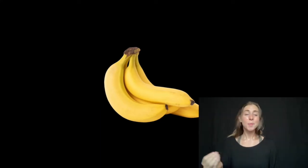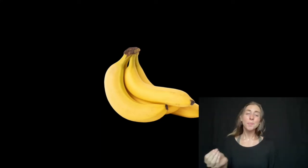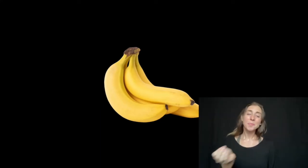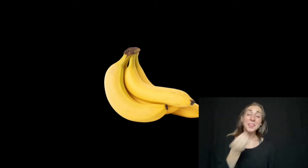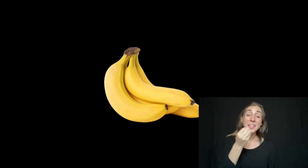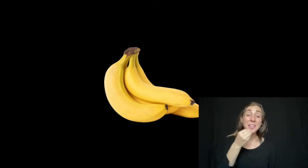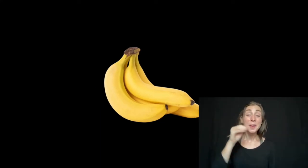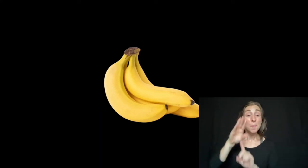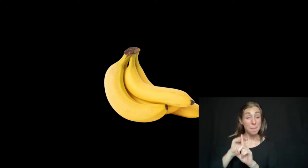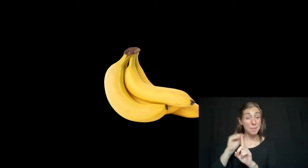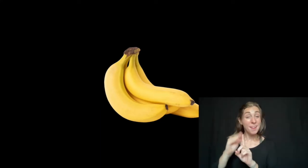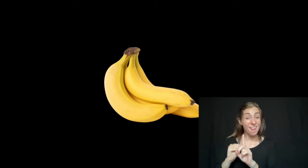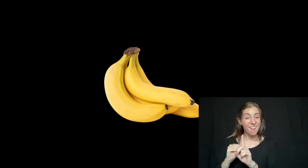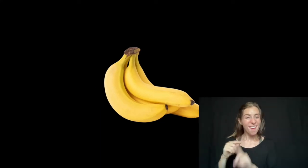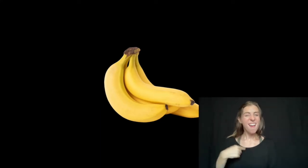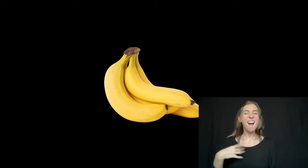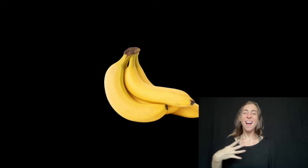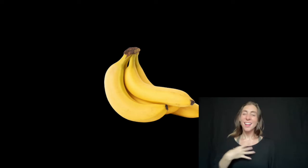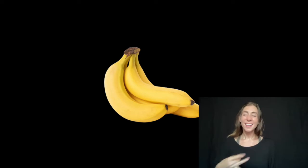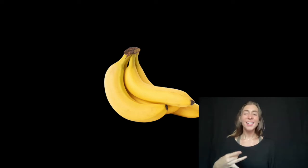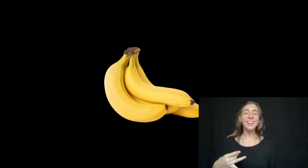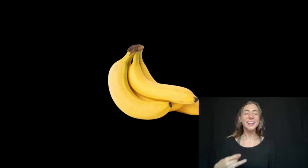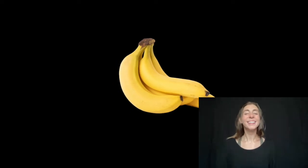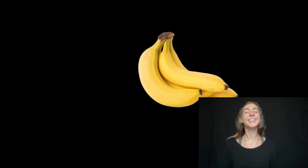I like to eat bananas I like to eat bananas I like to eat